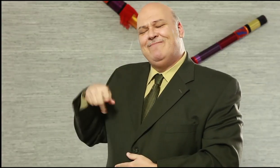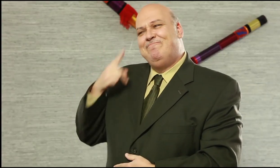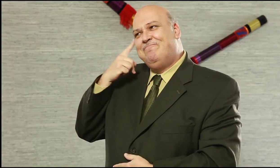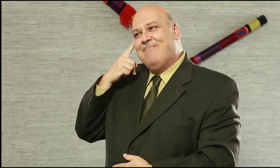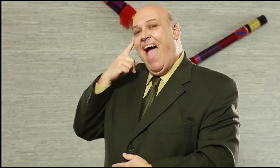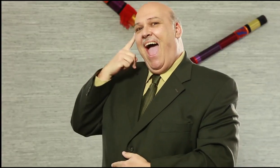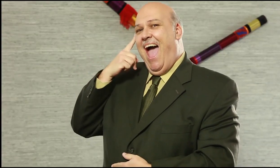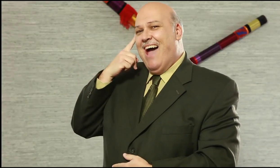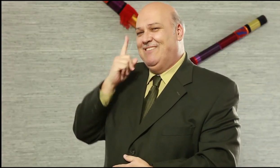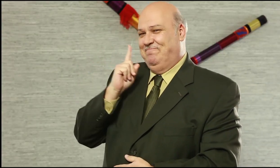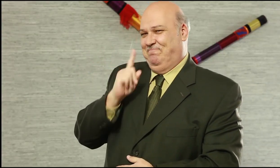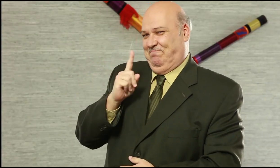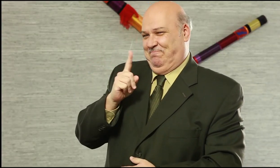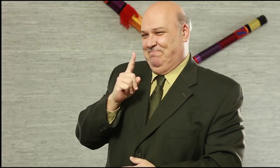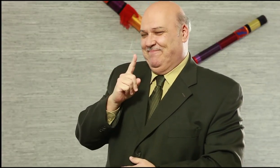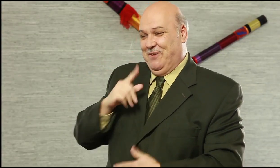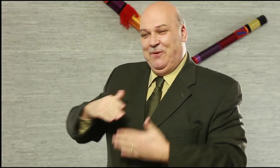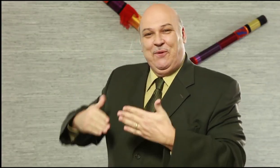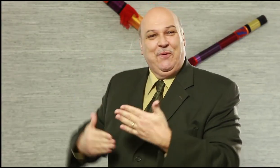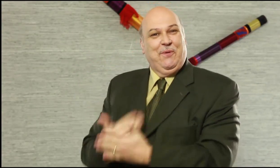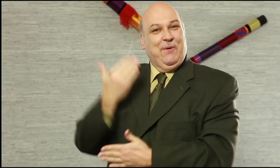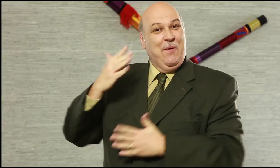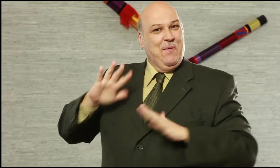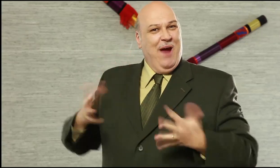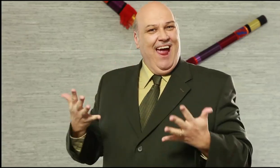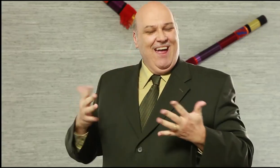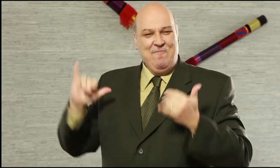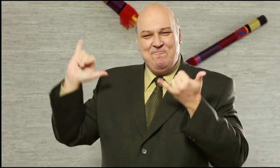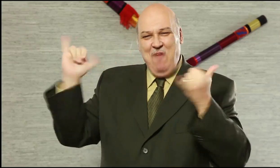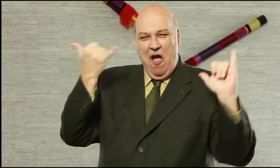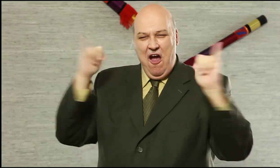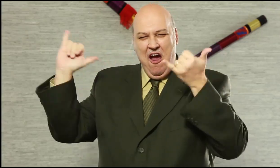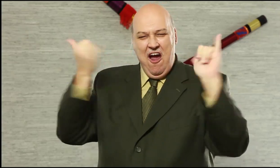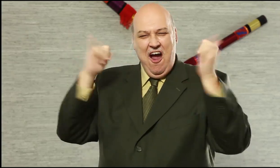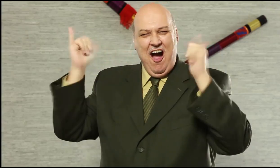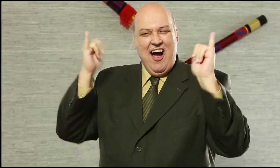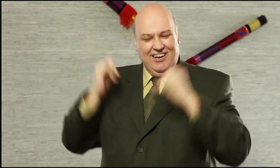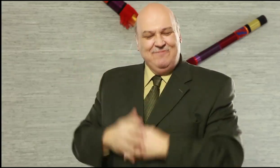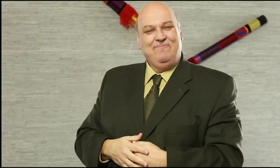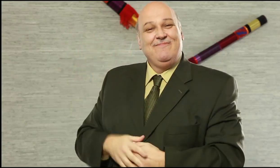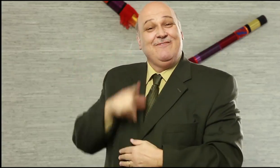Now I have a challenge for you… if you plan your own “DeafWaves” party and invite